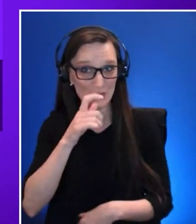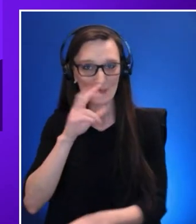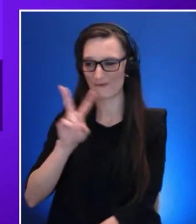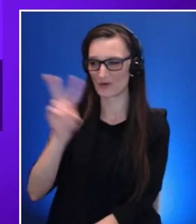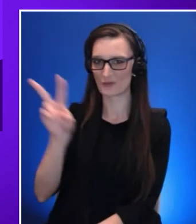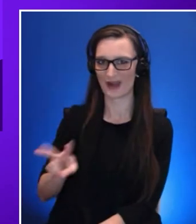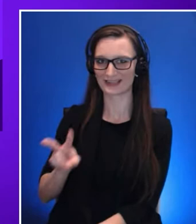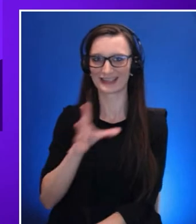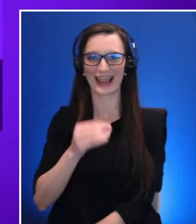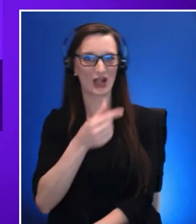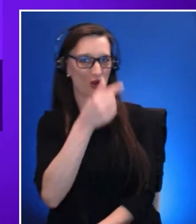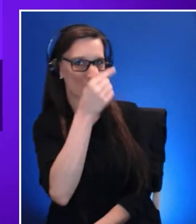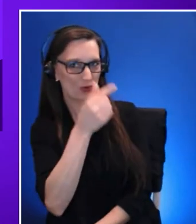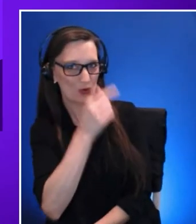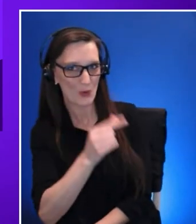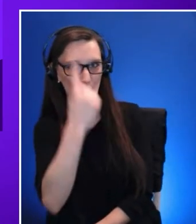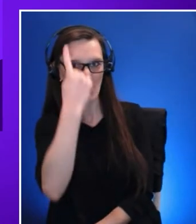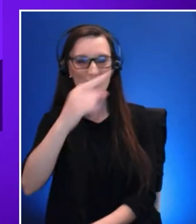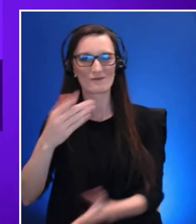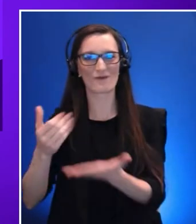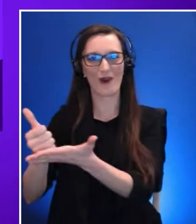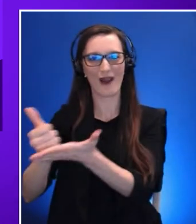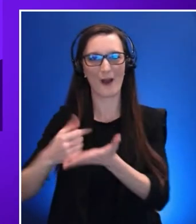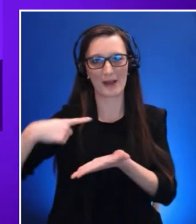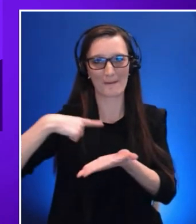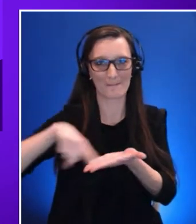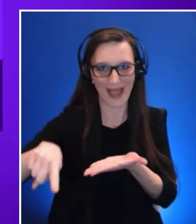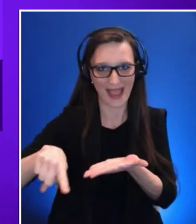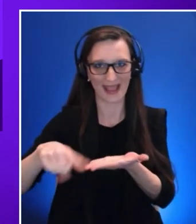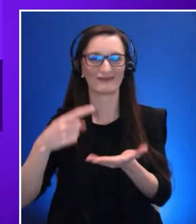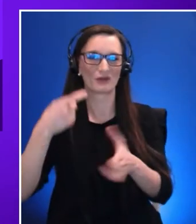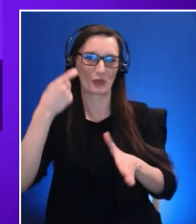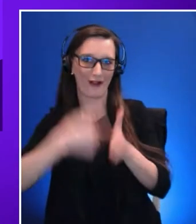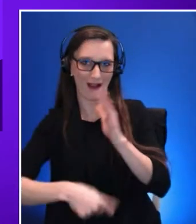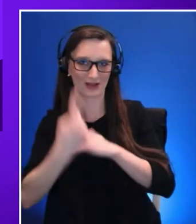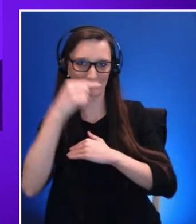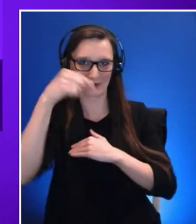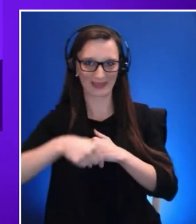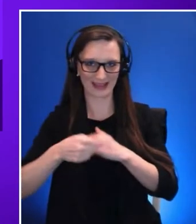of the accommodations for the symposium uh the accommodations you'll learn more about in the